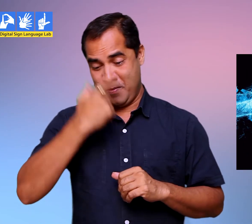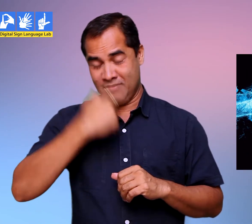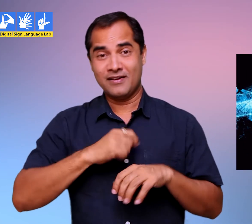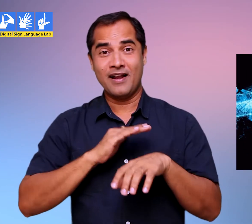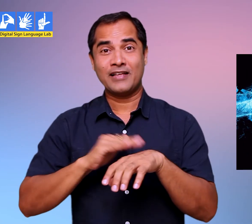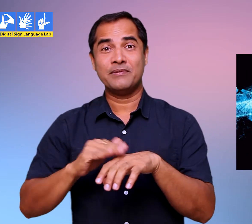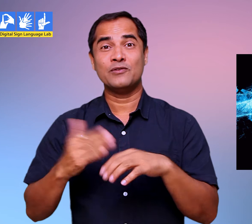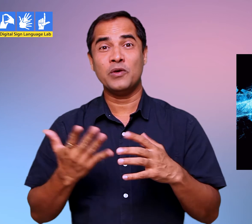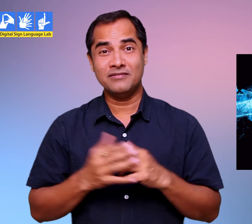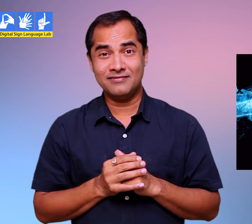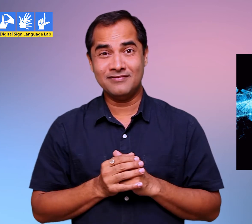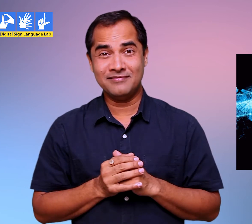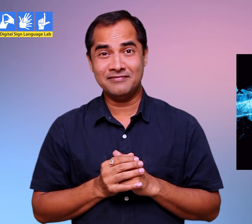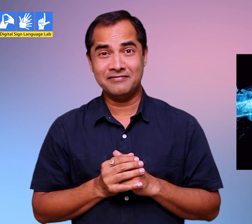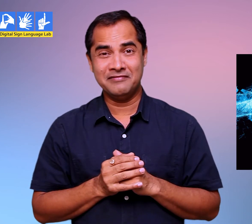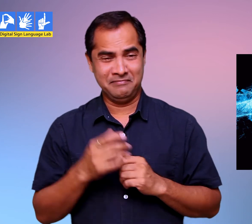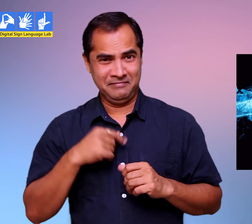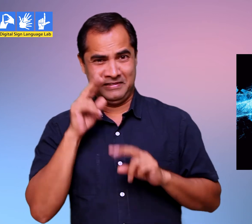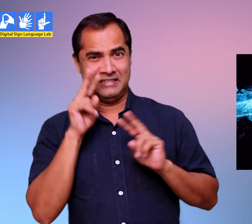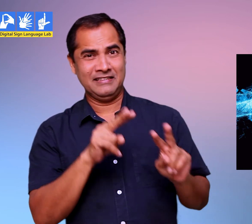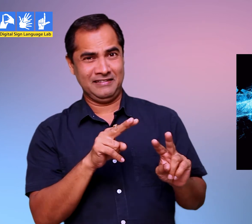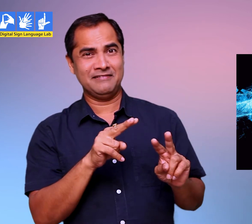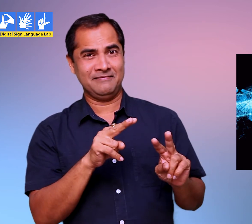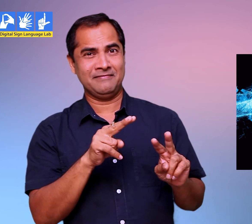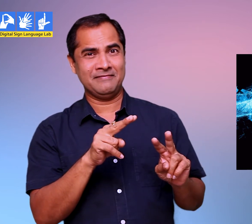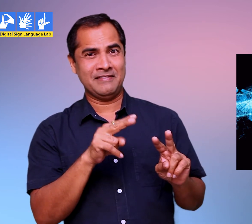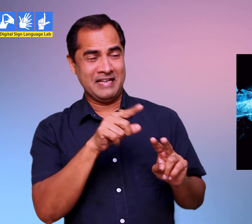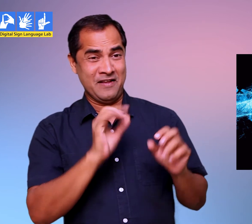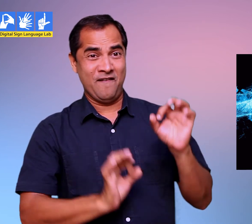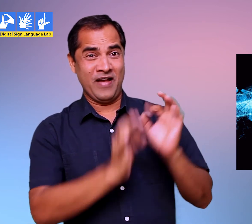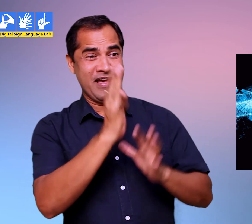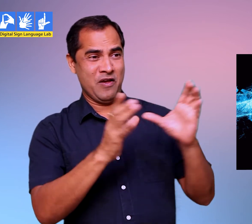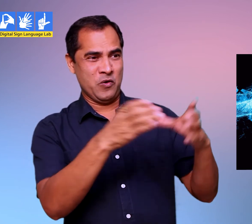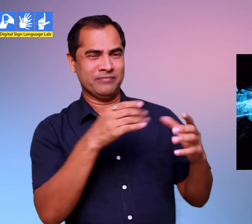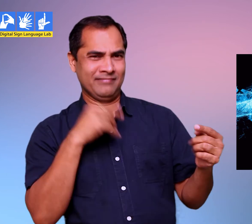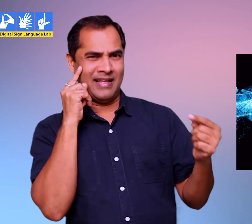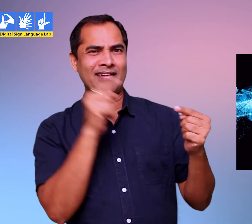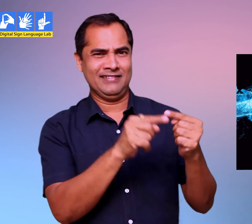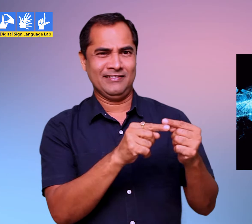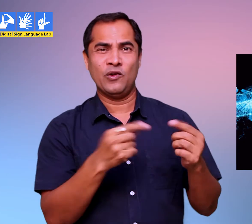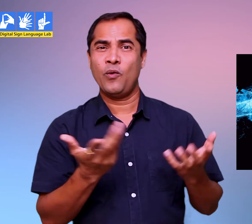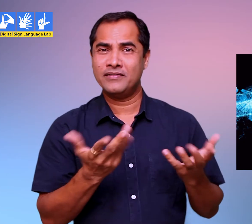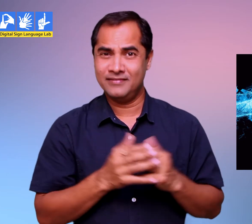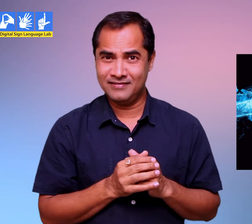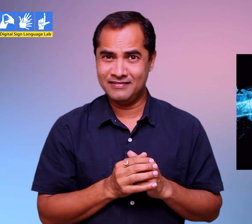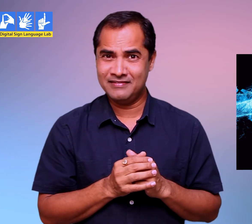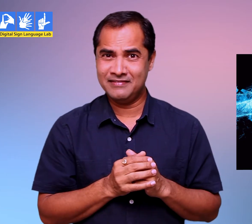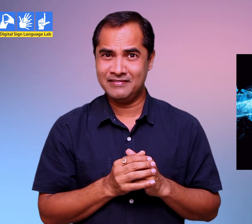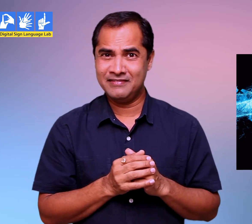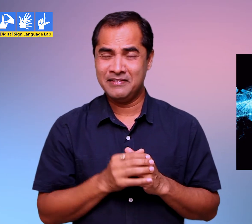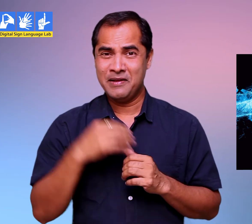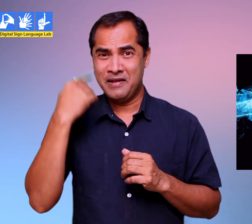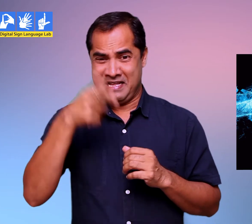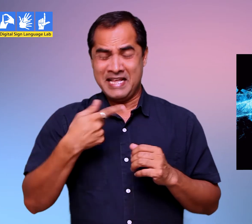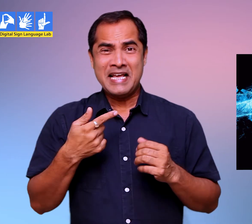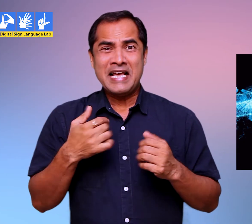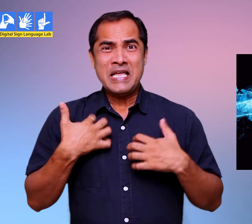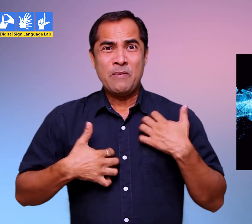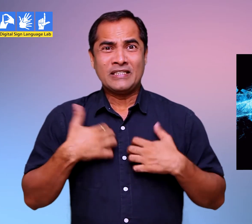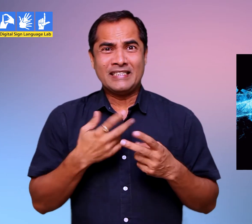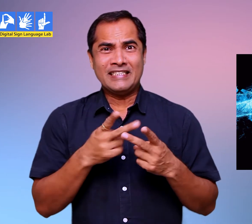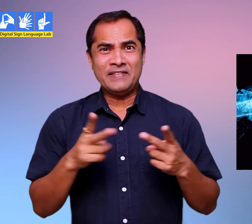From what I have tasted of desire, I hold with those who favor fire. (here, fire is those